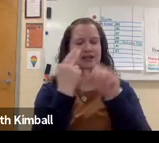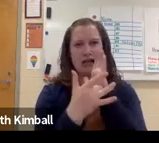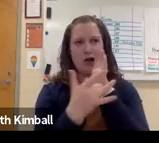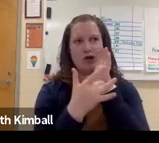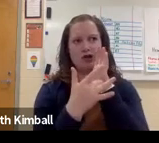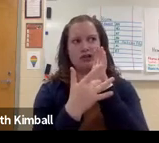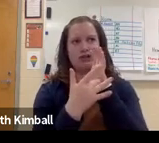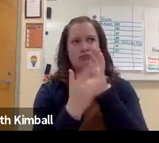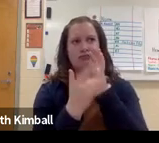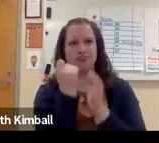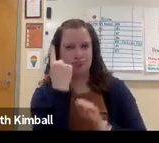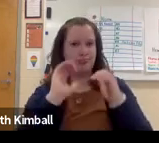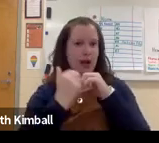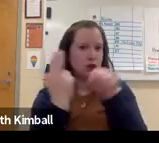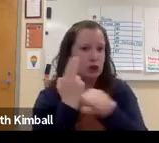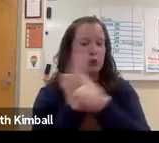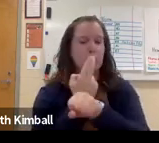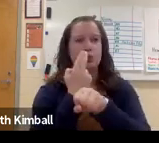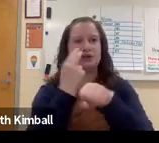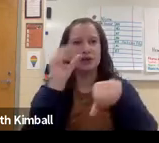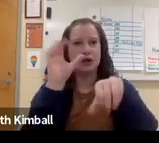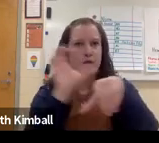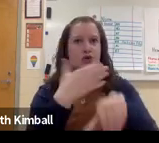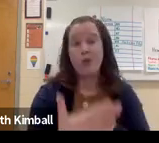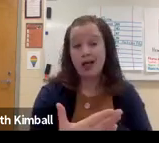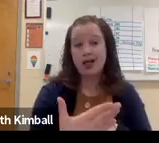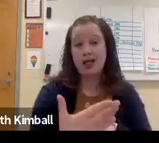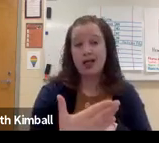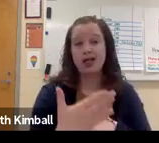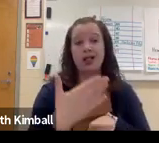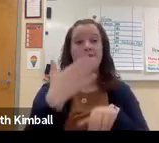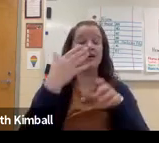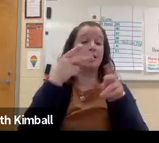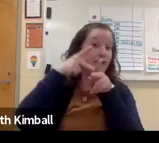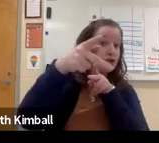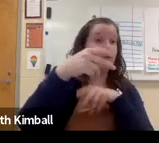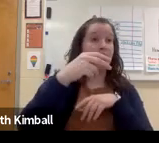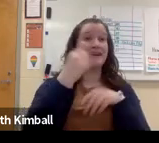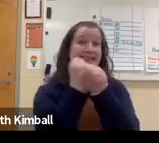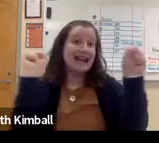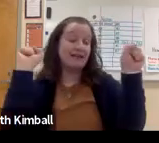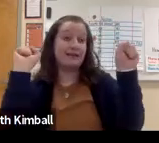it is for kids to be able to use technology, to understand how to use computers as well,